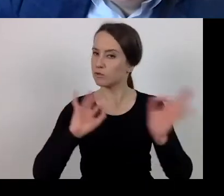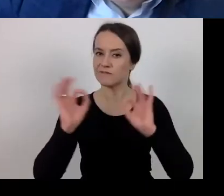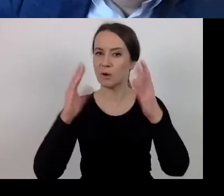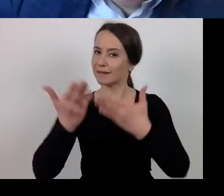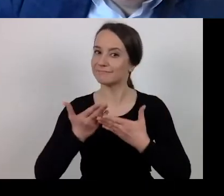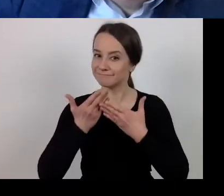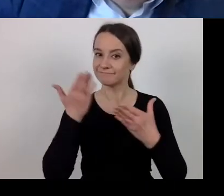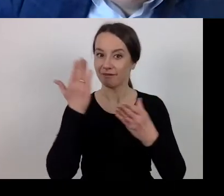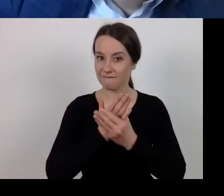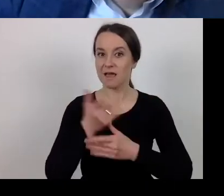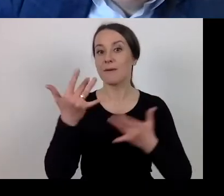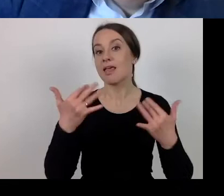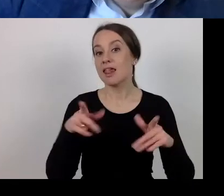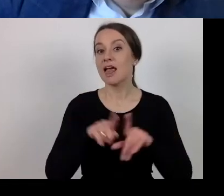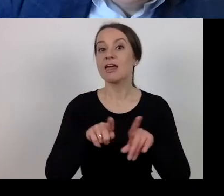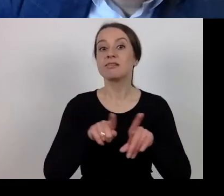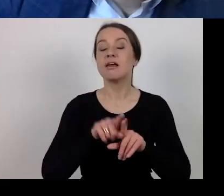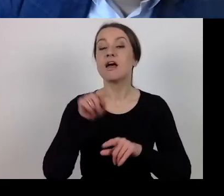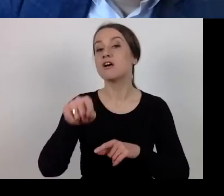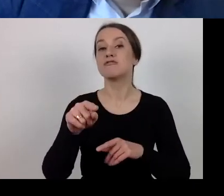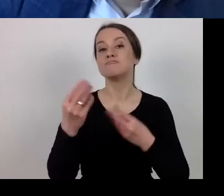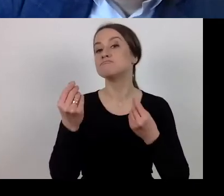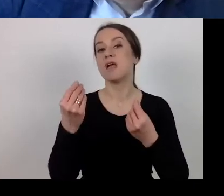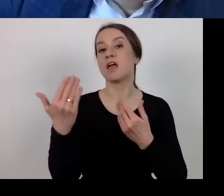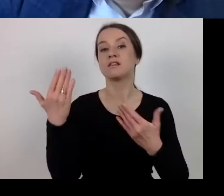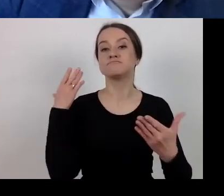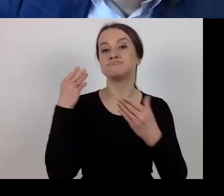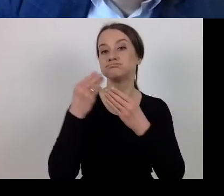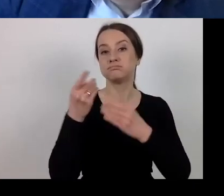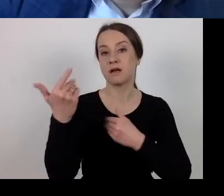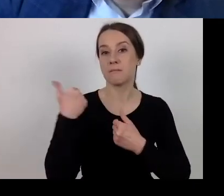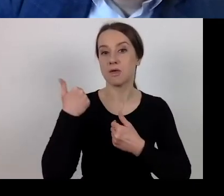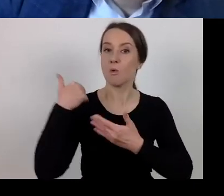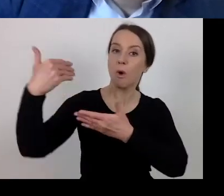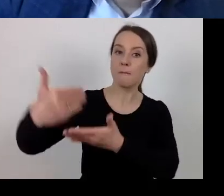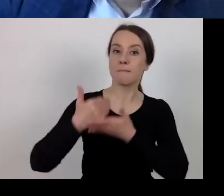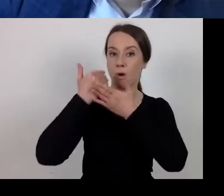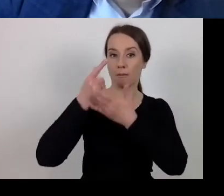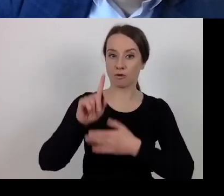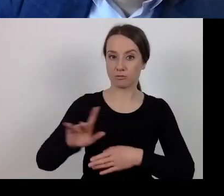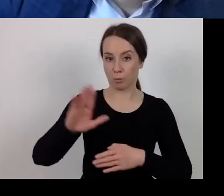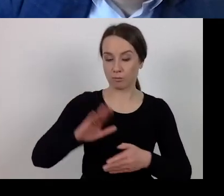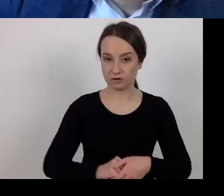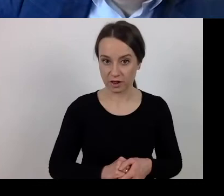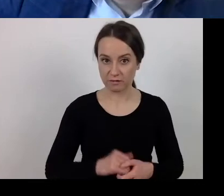how much funding have you received from the state aid, in COVID funding.